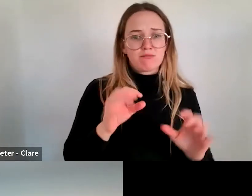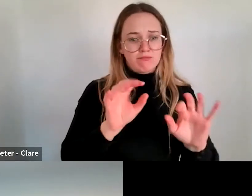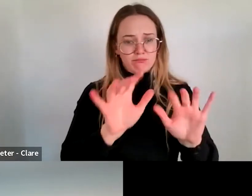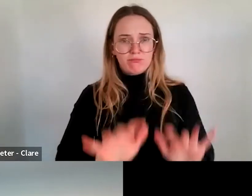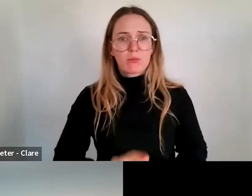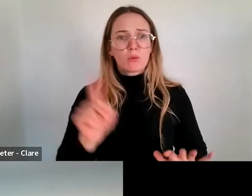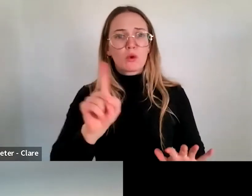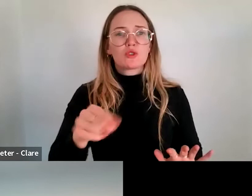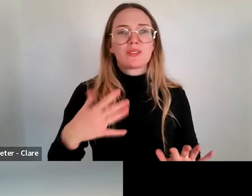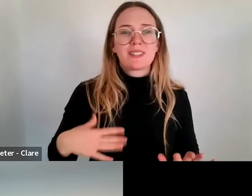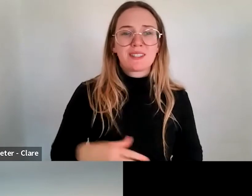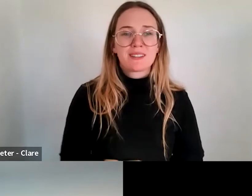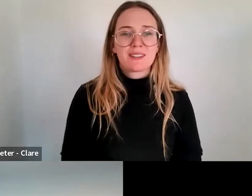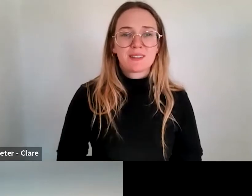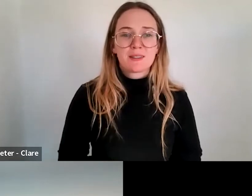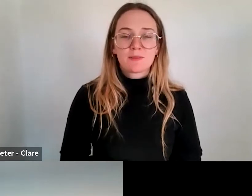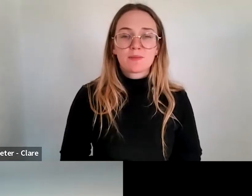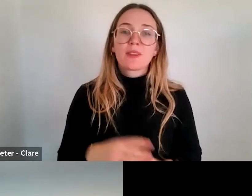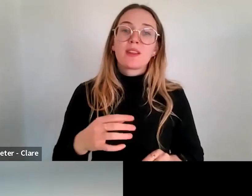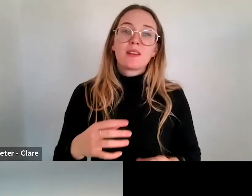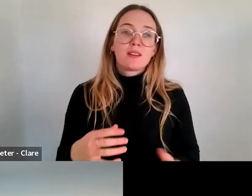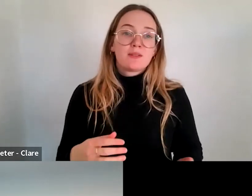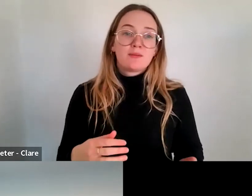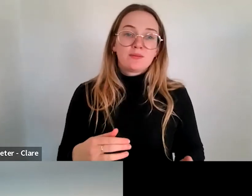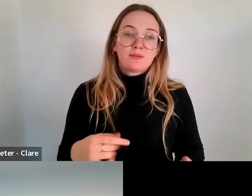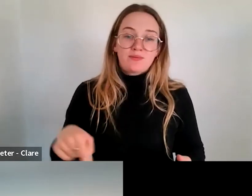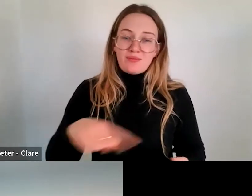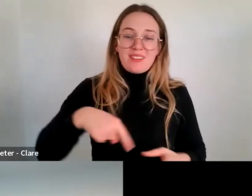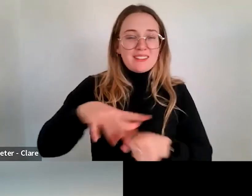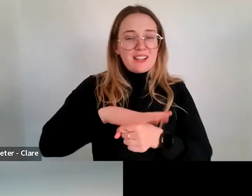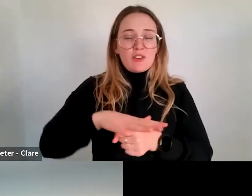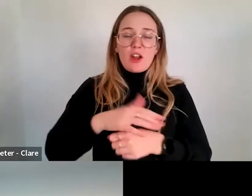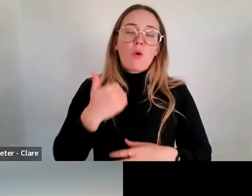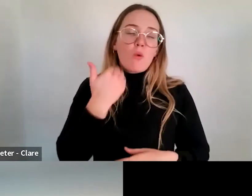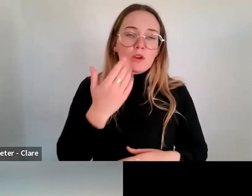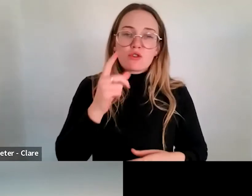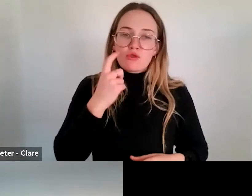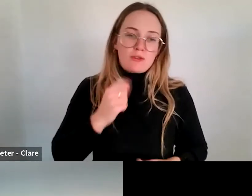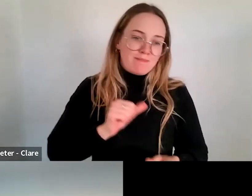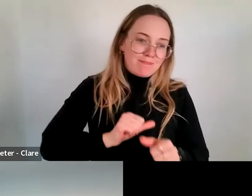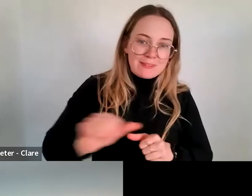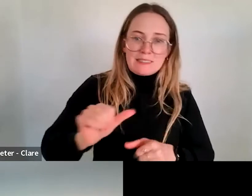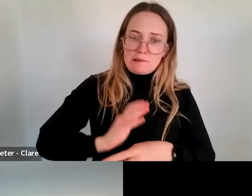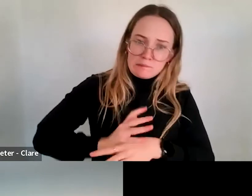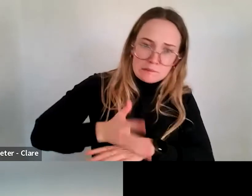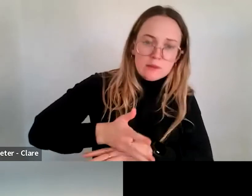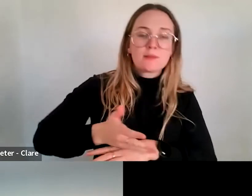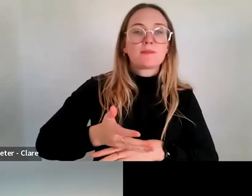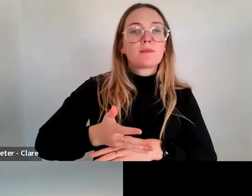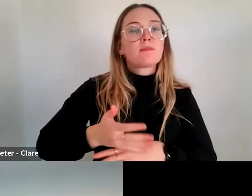know, are always trying to do their very best on a shoestring and we want this to be an opportunity for artists